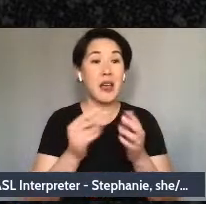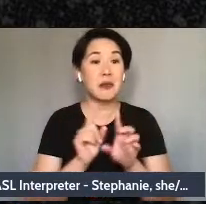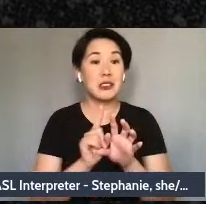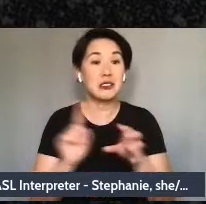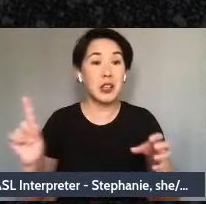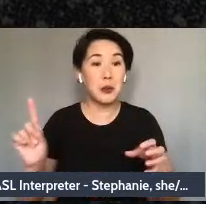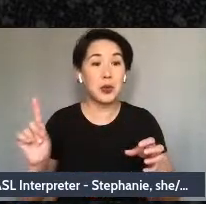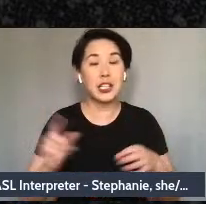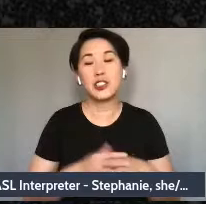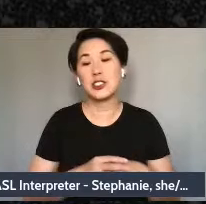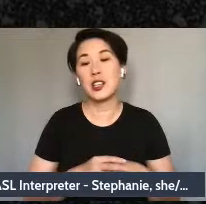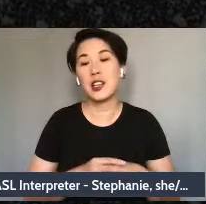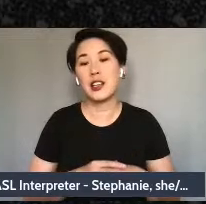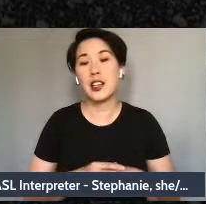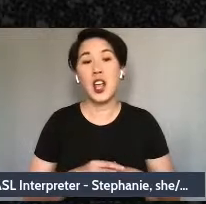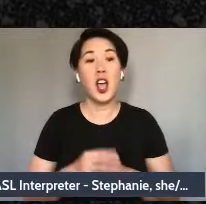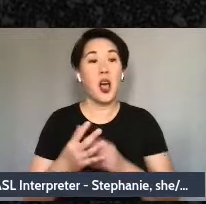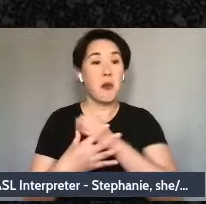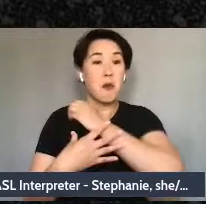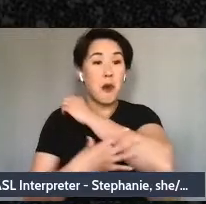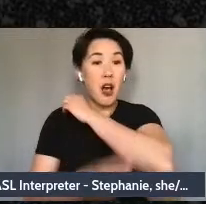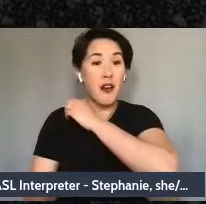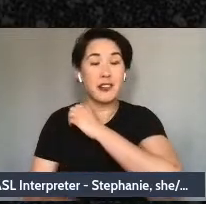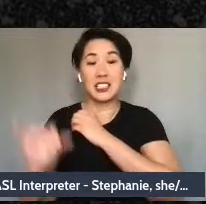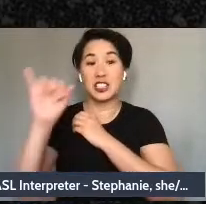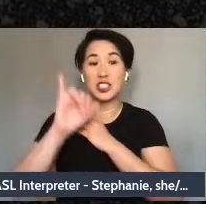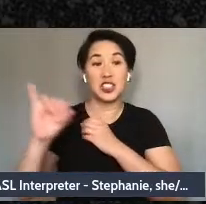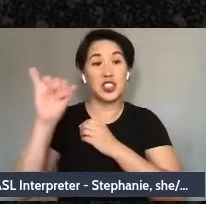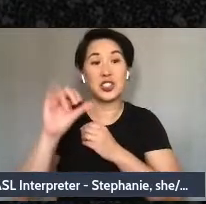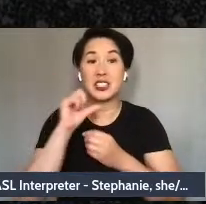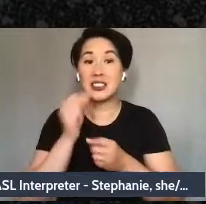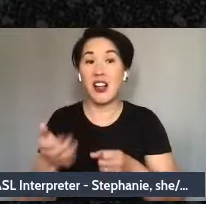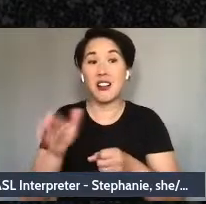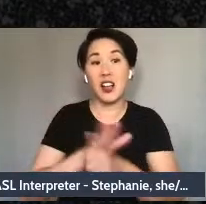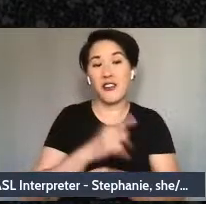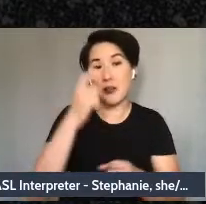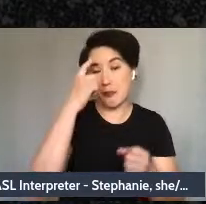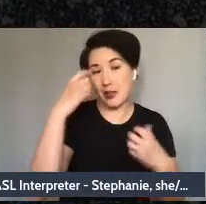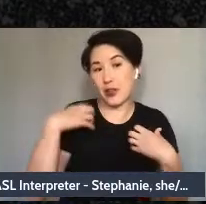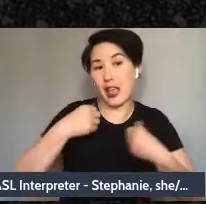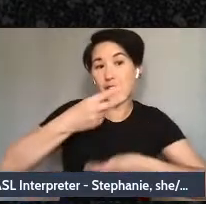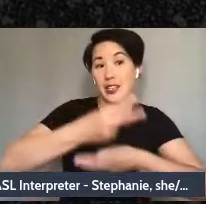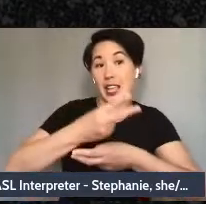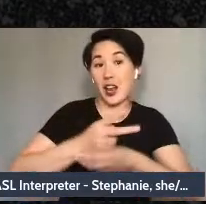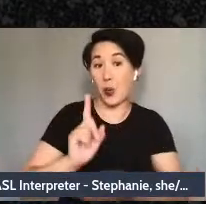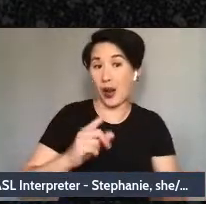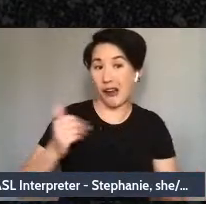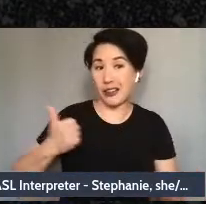Poverty, insurance, not covering mental health care. Canada, dang all right y'all.